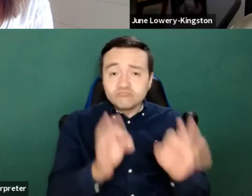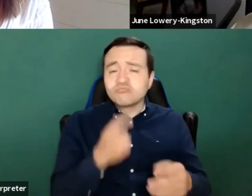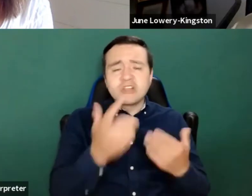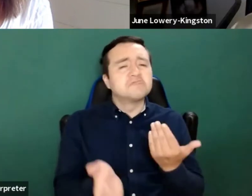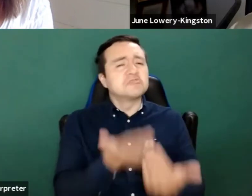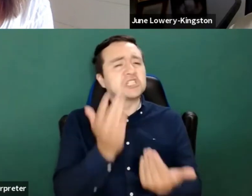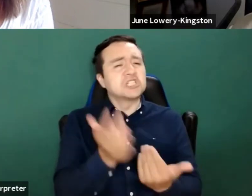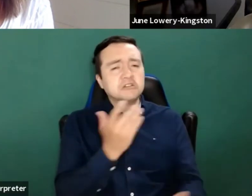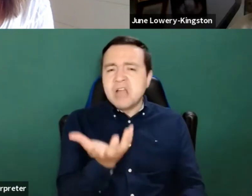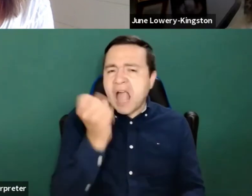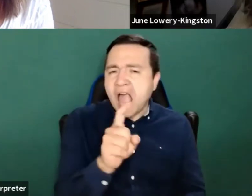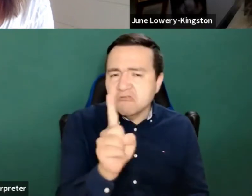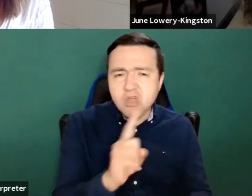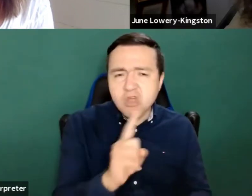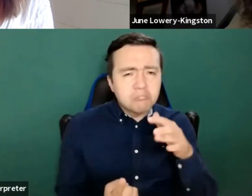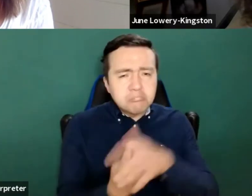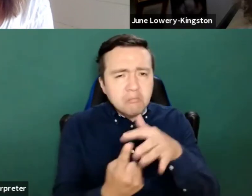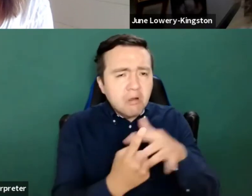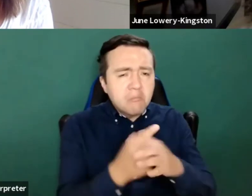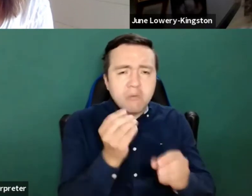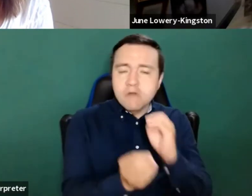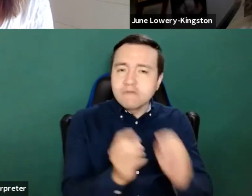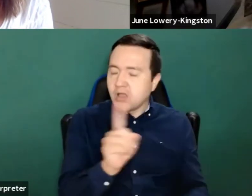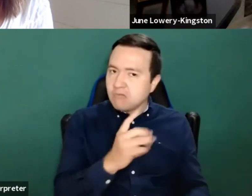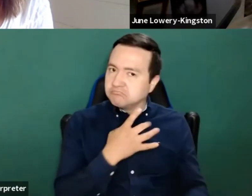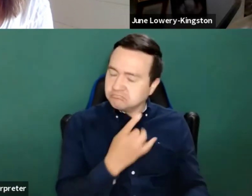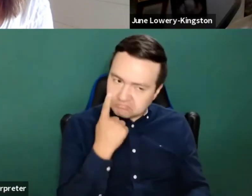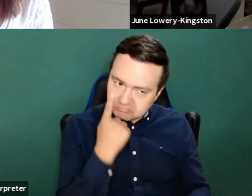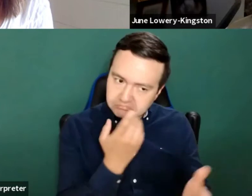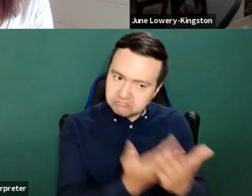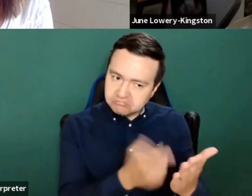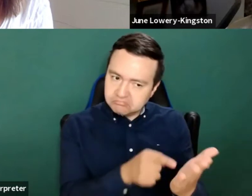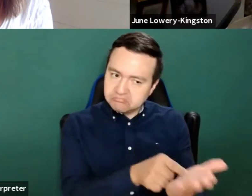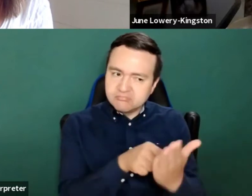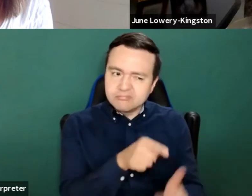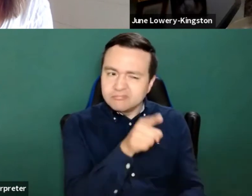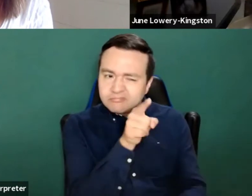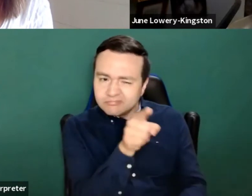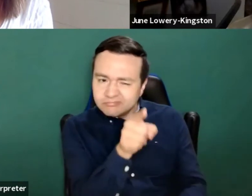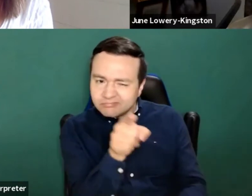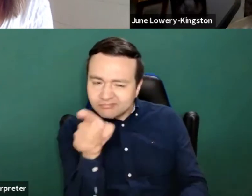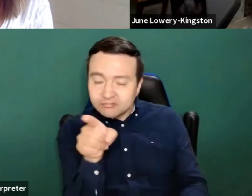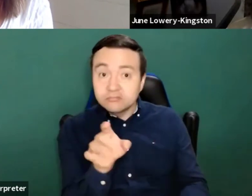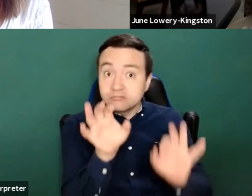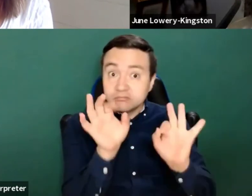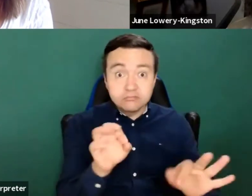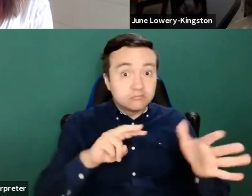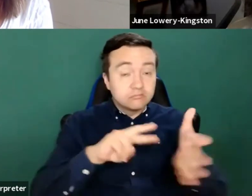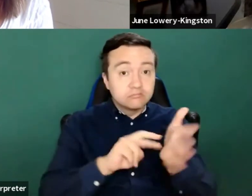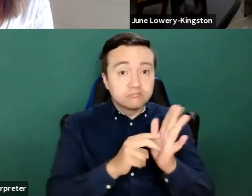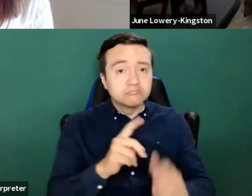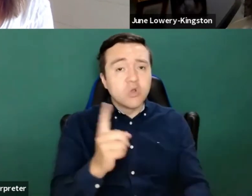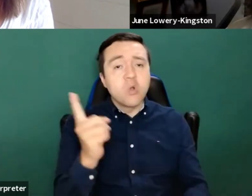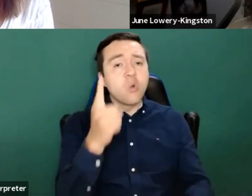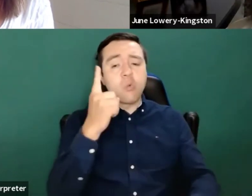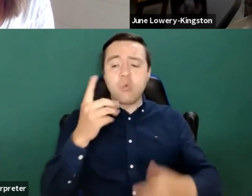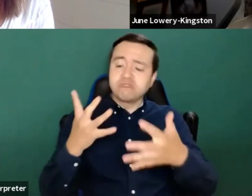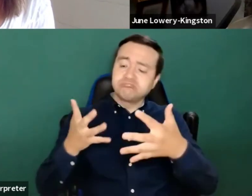So it shows I think that there is not an easy one size fits all in terms of making things